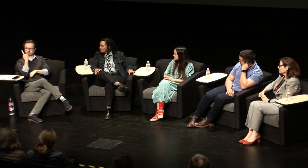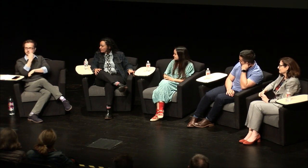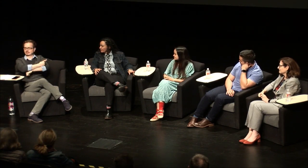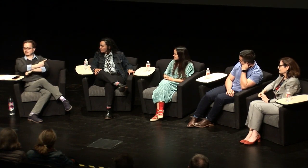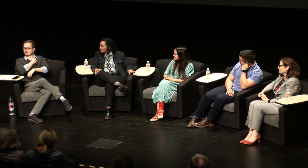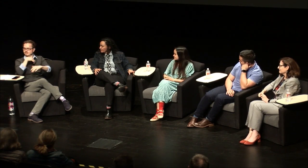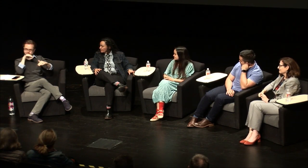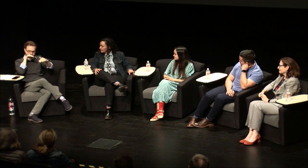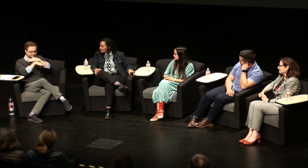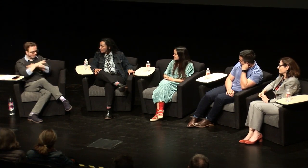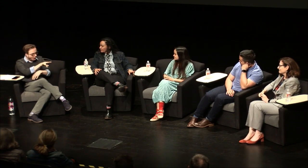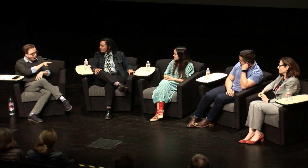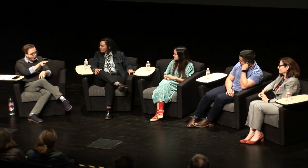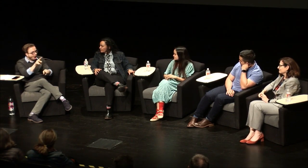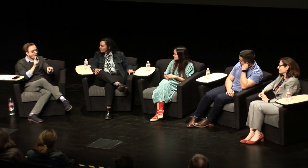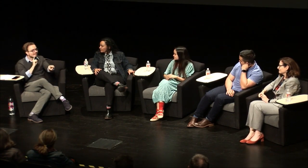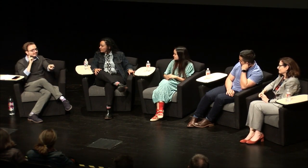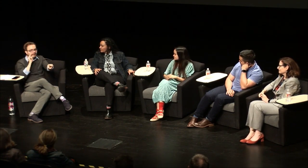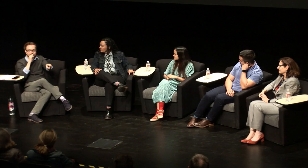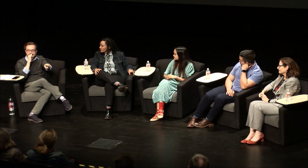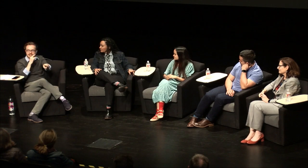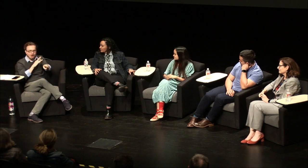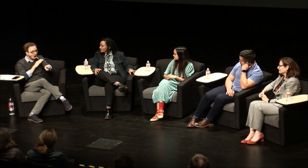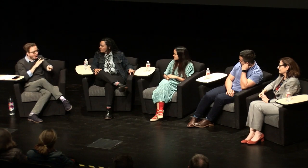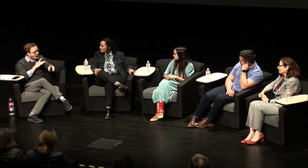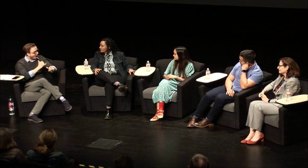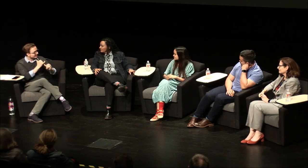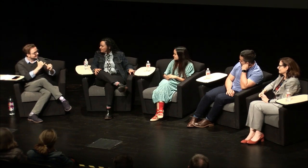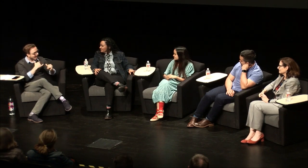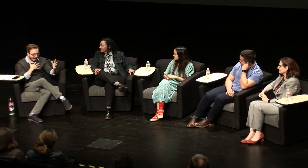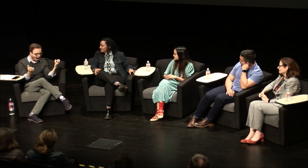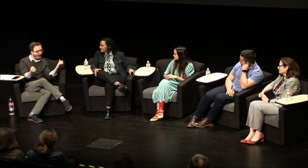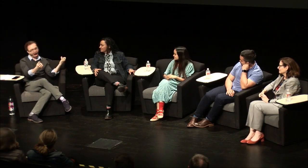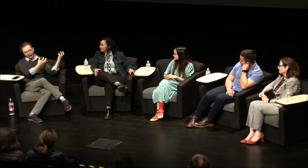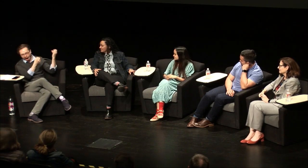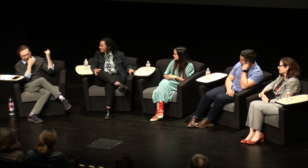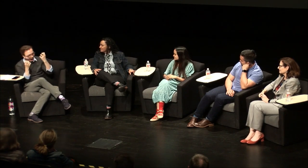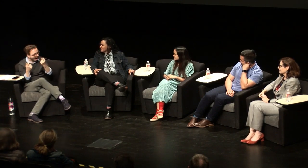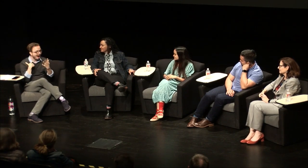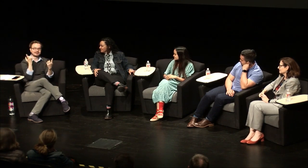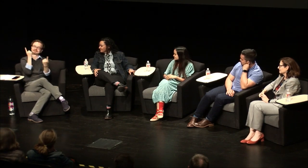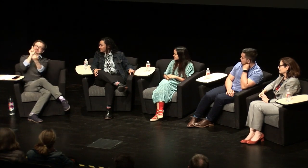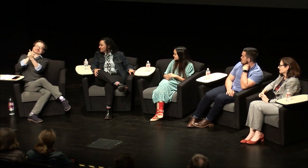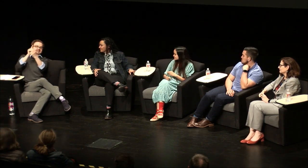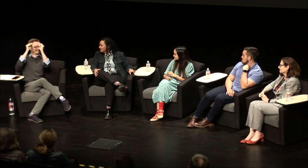never forget the first day I went in and there were deaf kids there and I was like yeah we can sign so it's better than regular